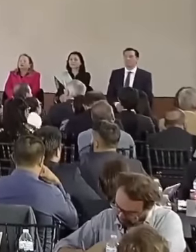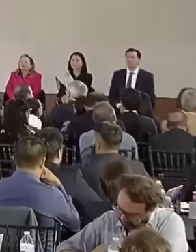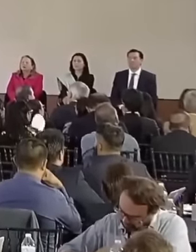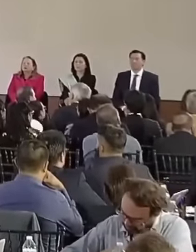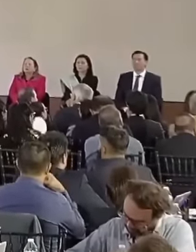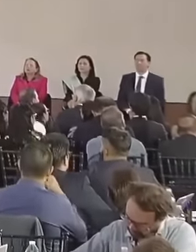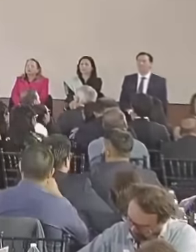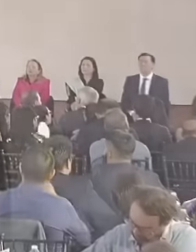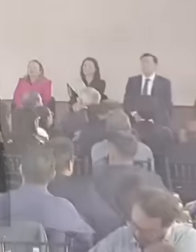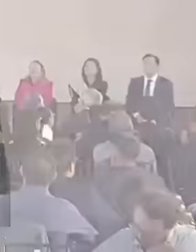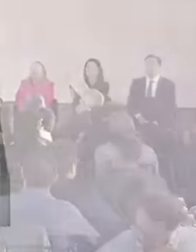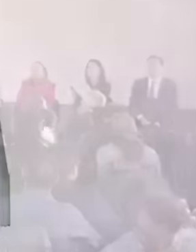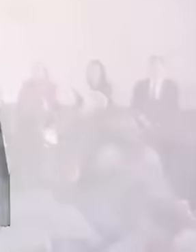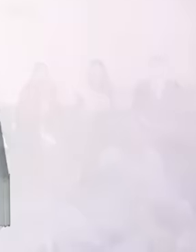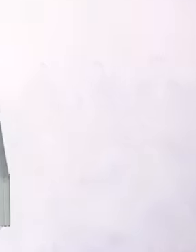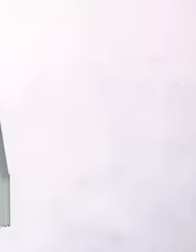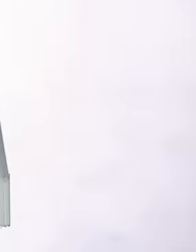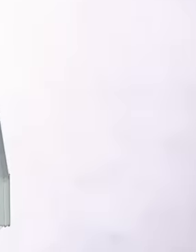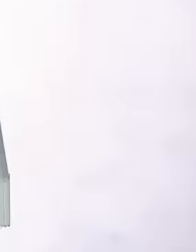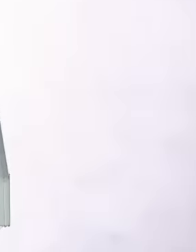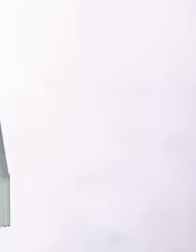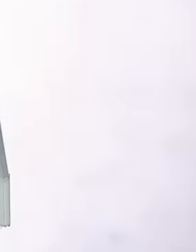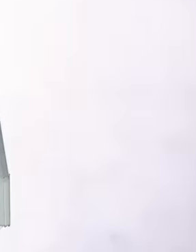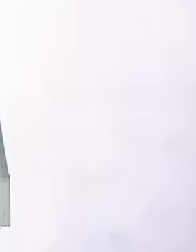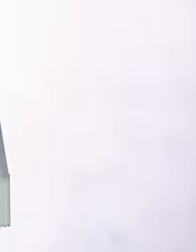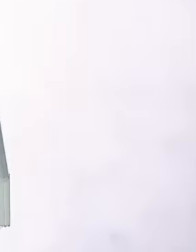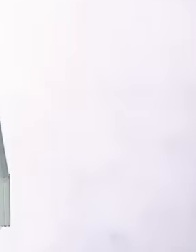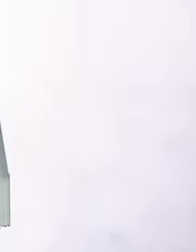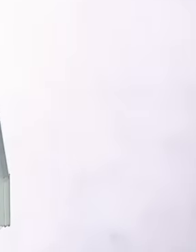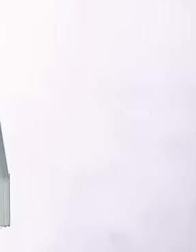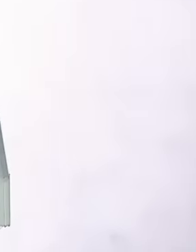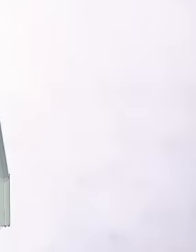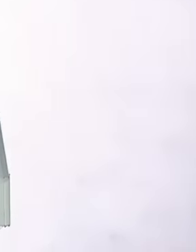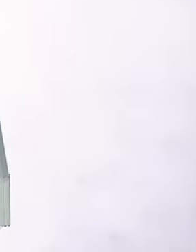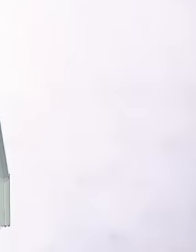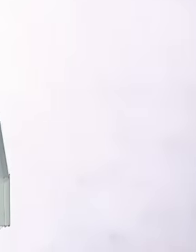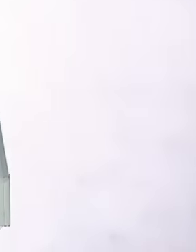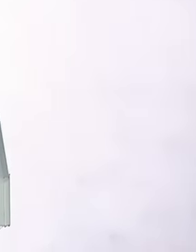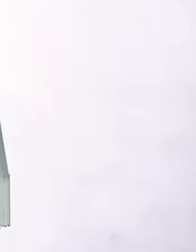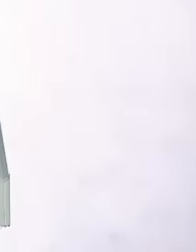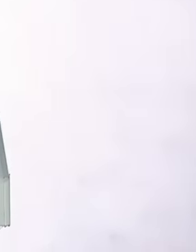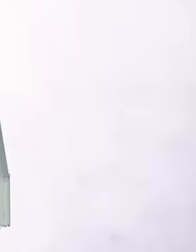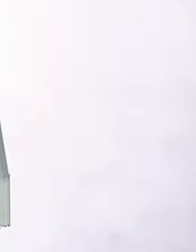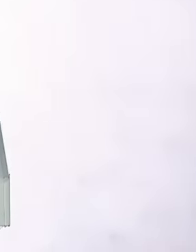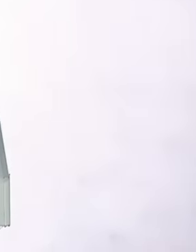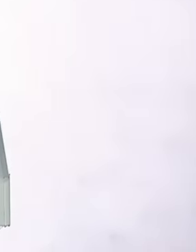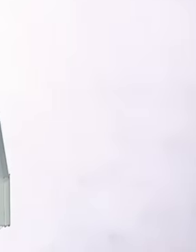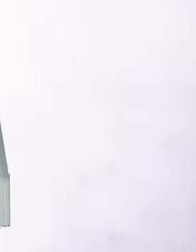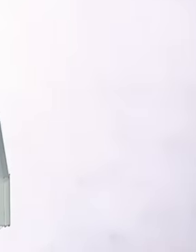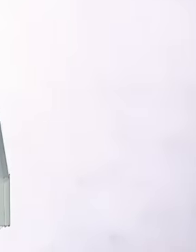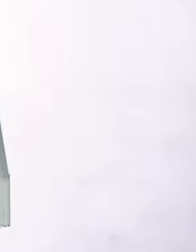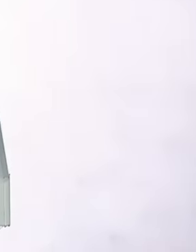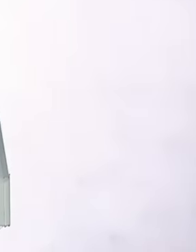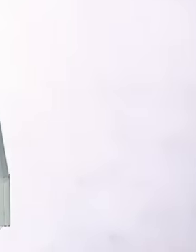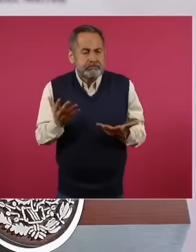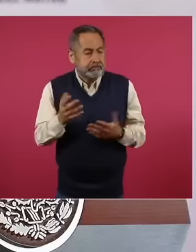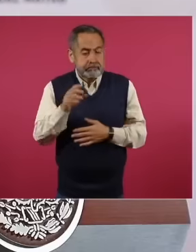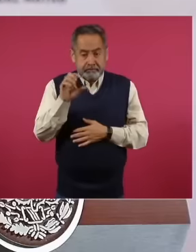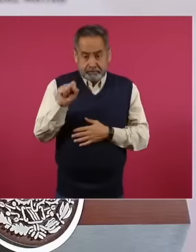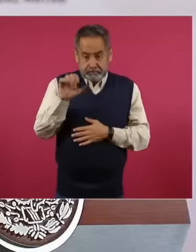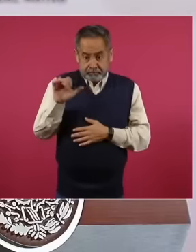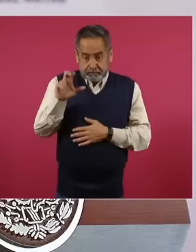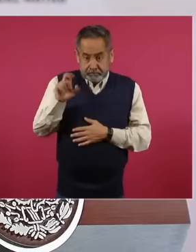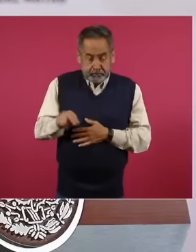consultation with the ministers of this supreme court so that they can decide if the court can stop the